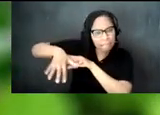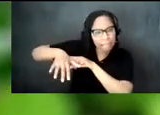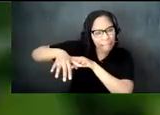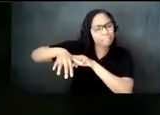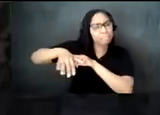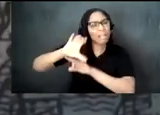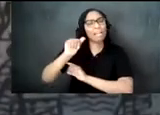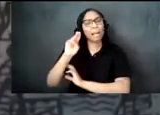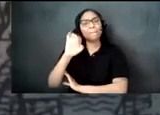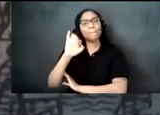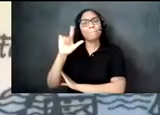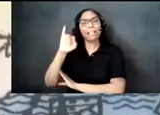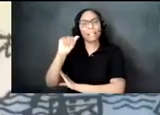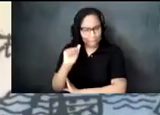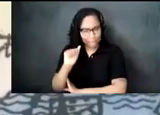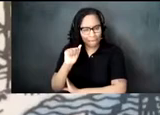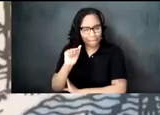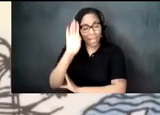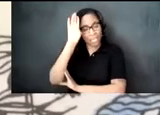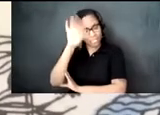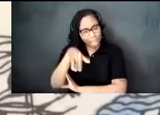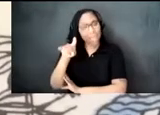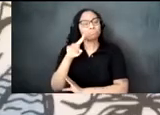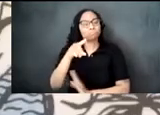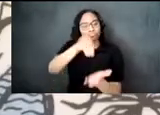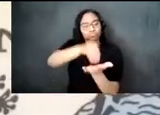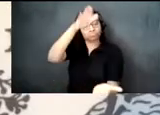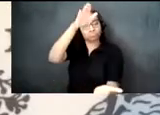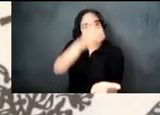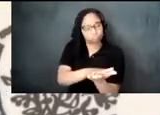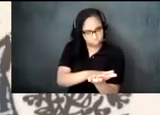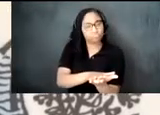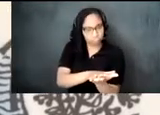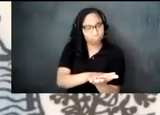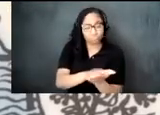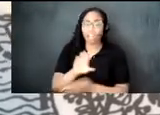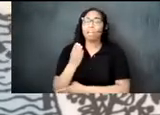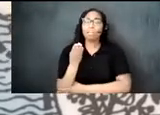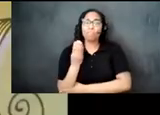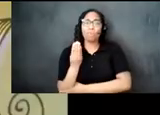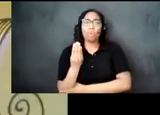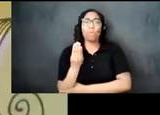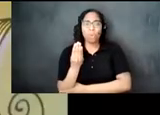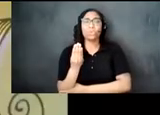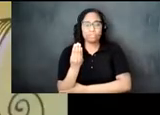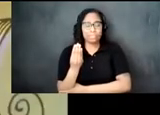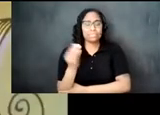journaled written accounts of china's travels the 14th century moroccan scholar ibn patuta